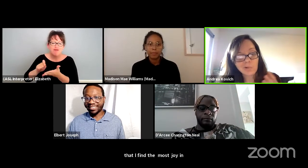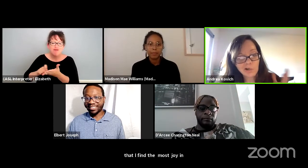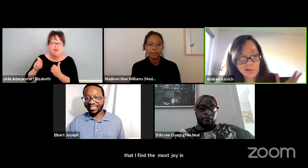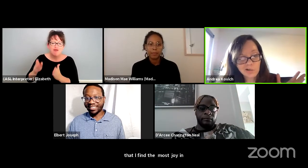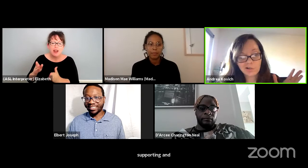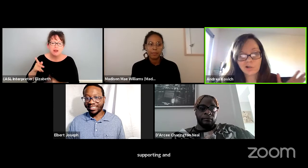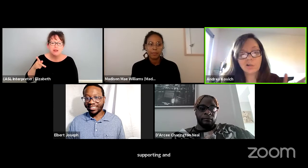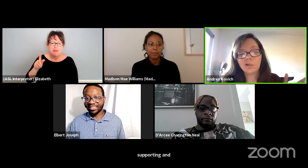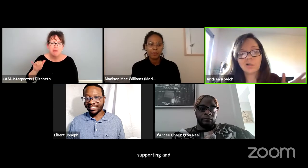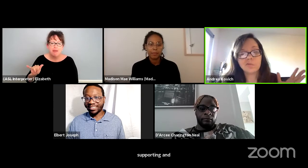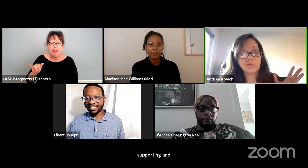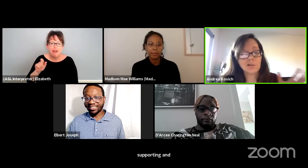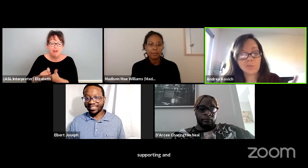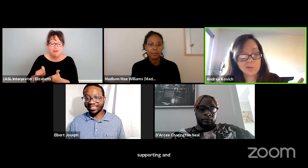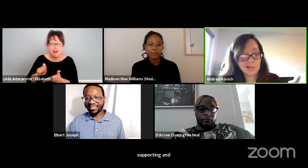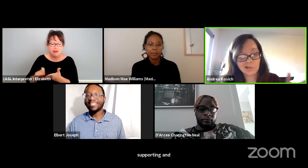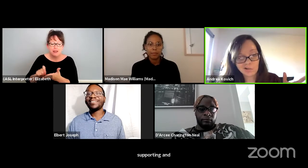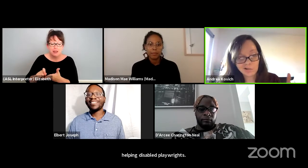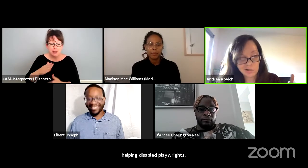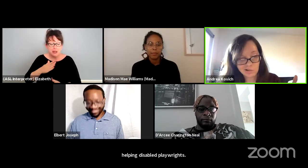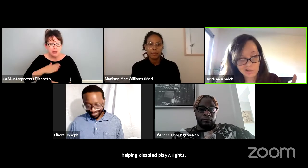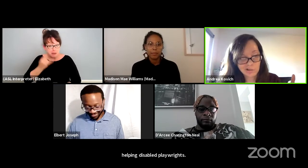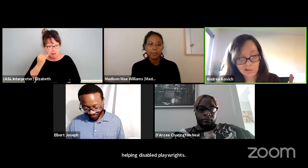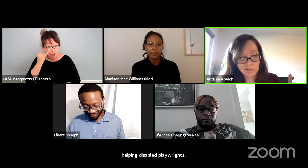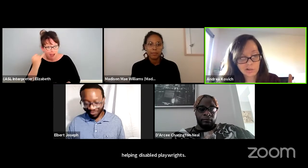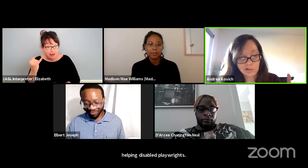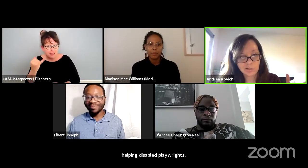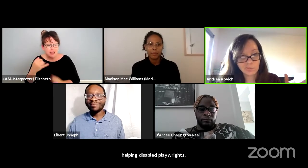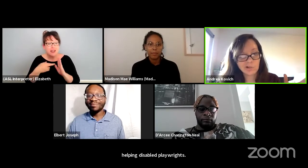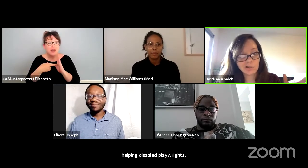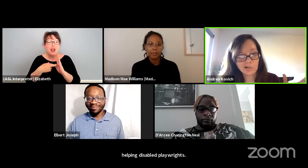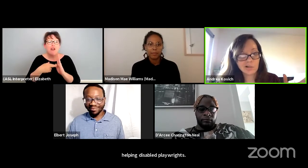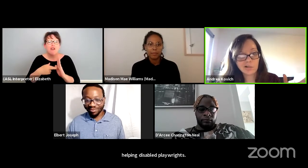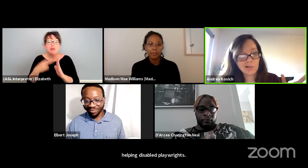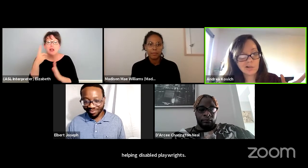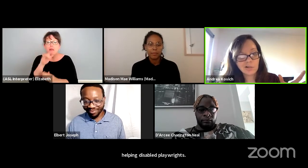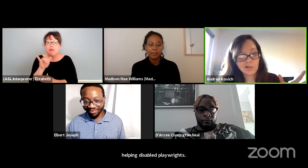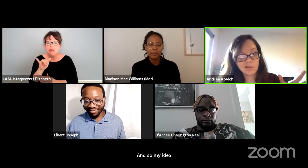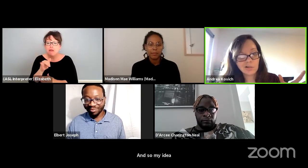my idea of representation is really